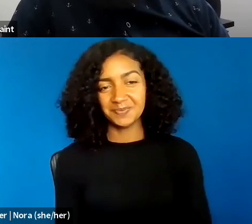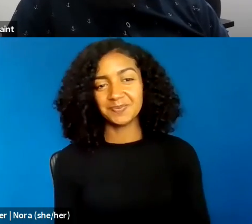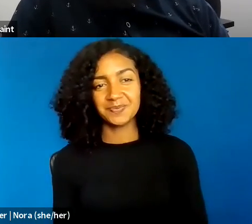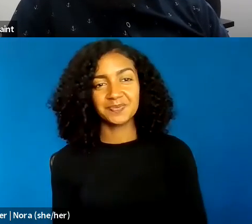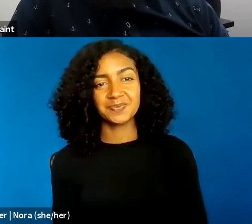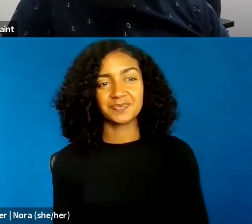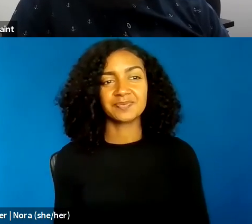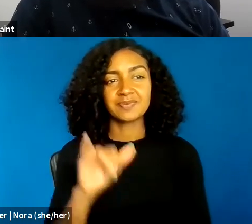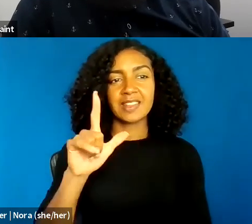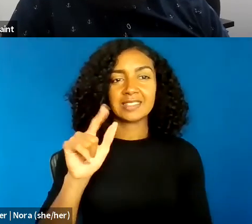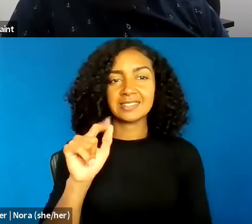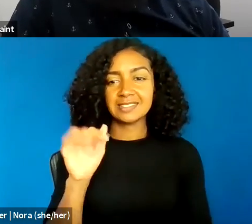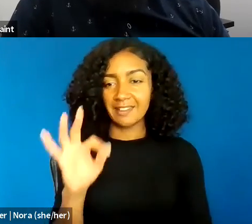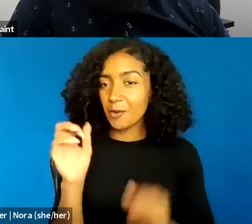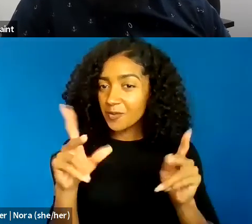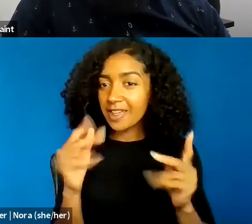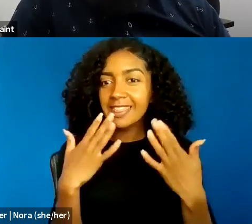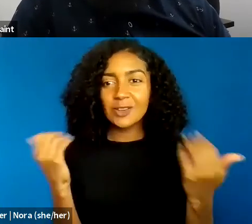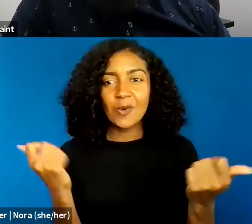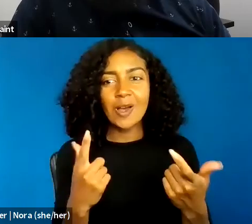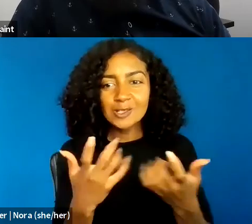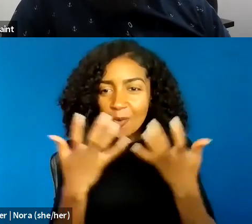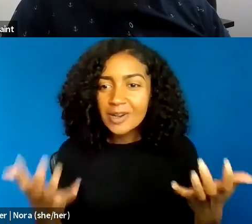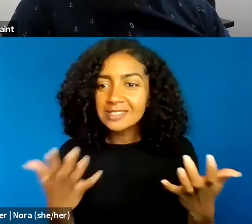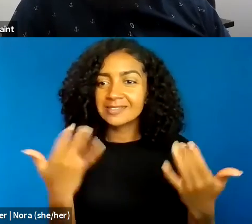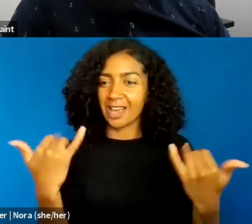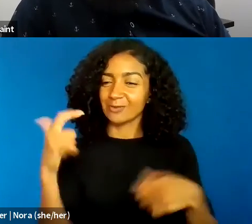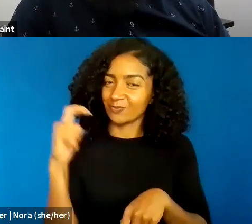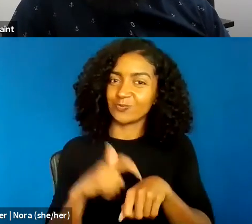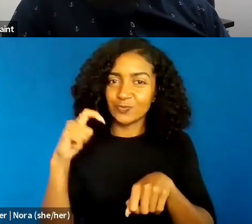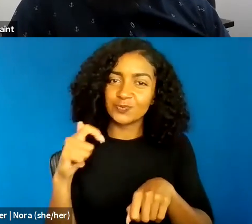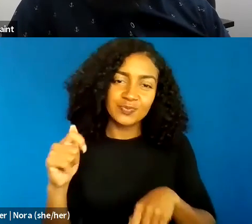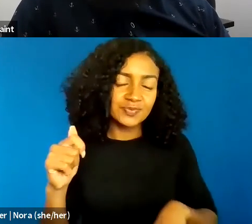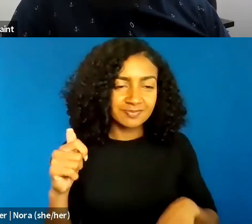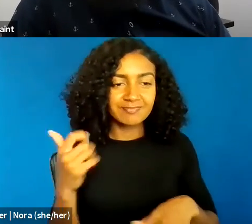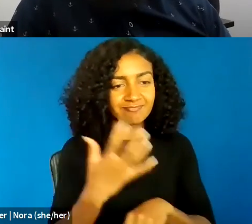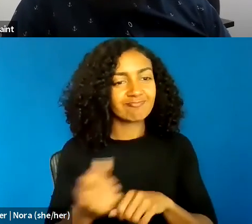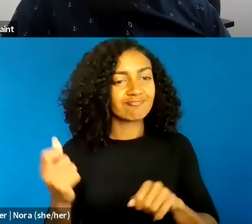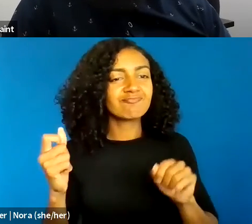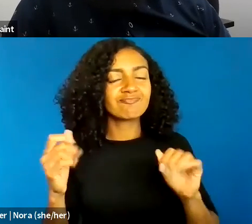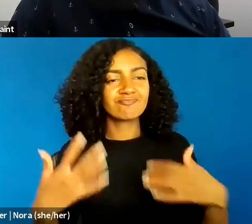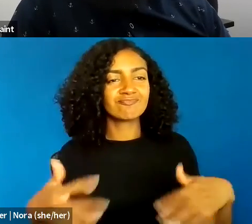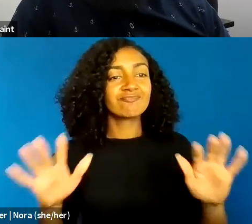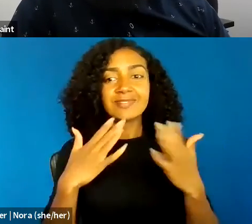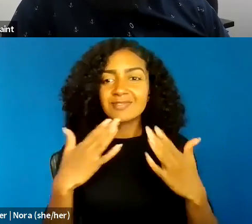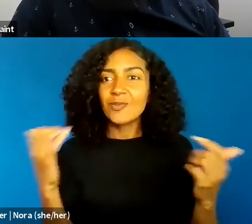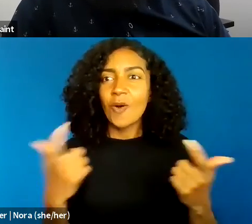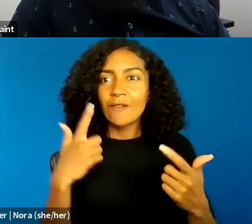All right, thank you all so much. So that brings us to right at time. Again, thank you everyone for participating. This was amazing.